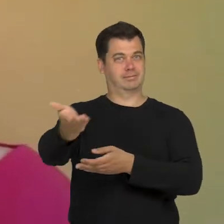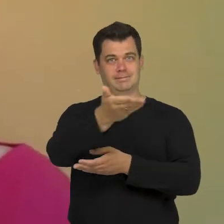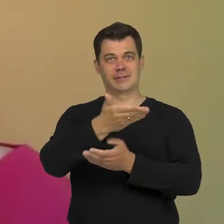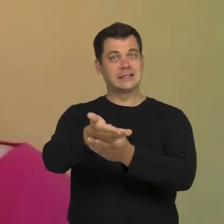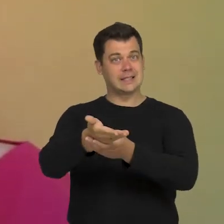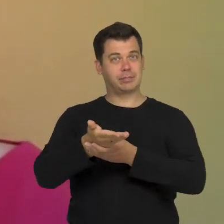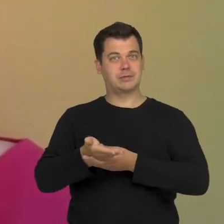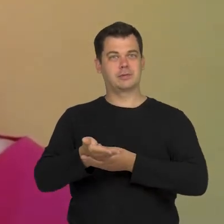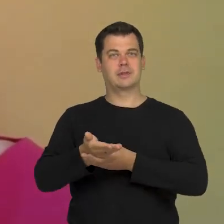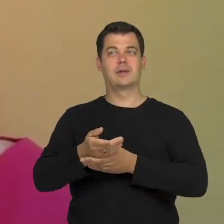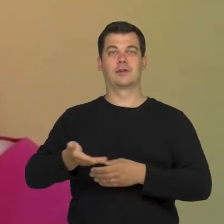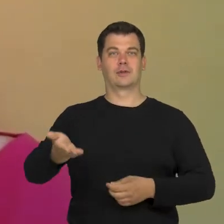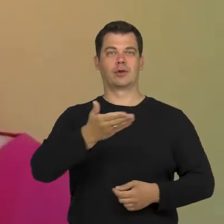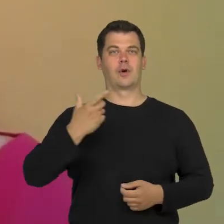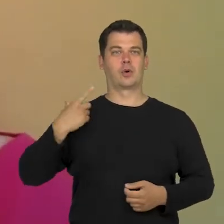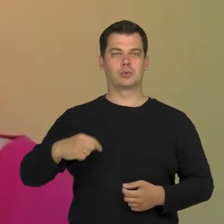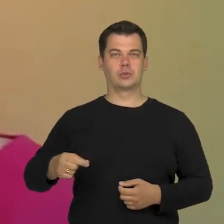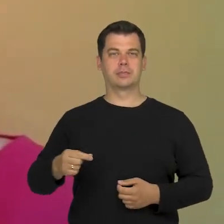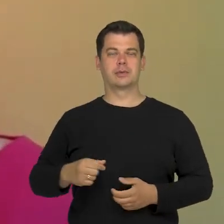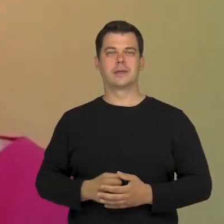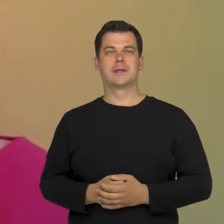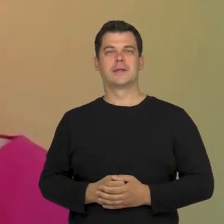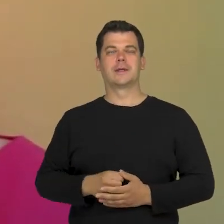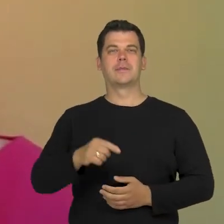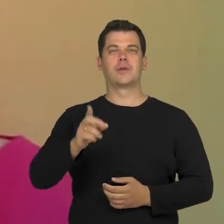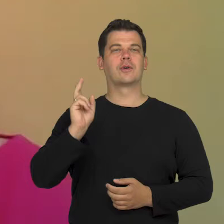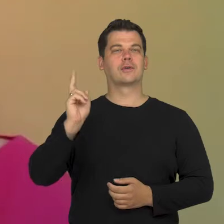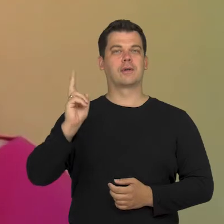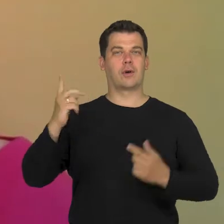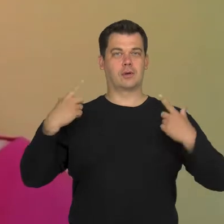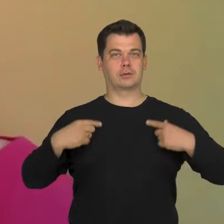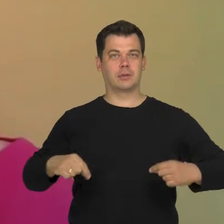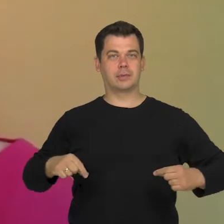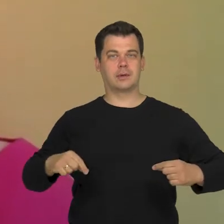who come to the theatre,